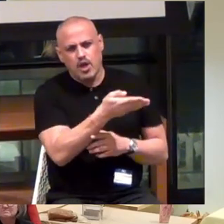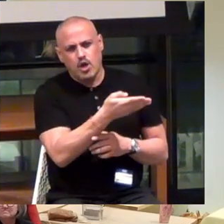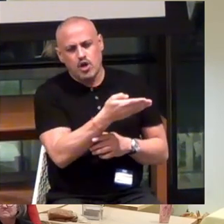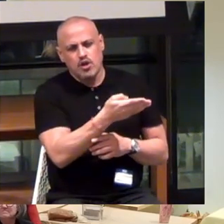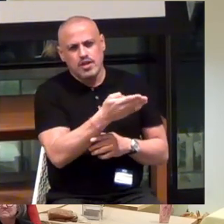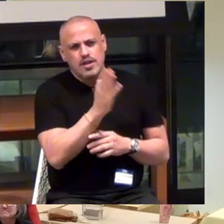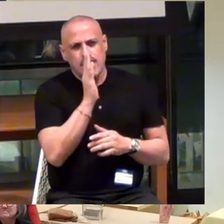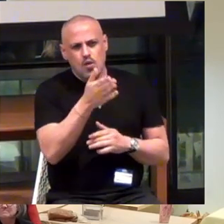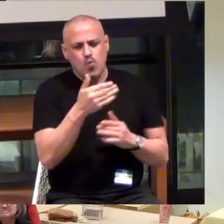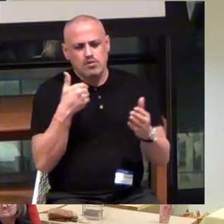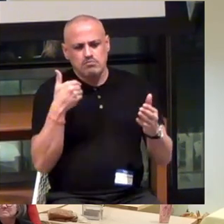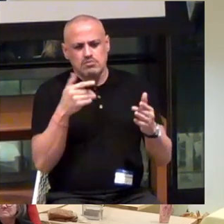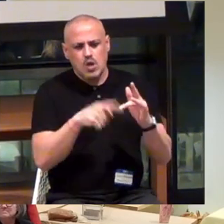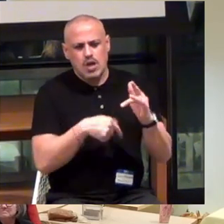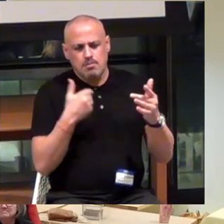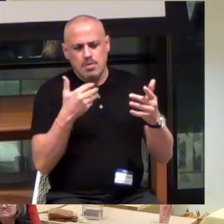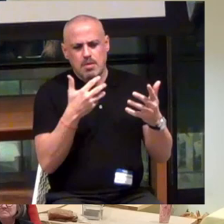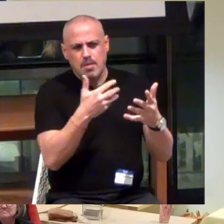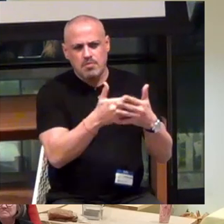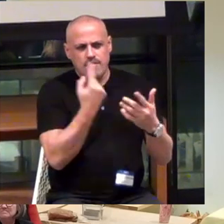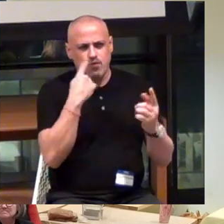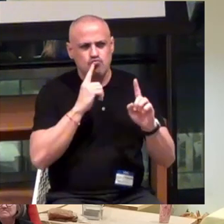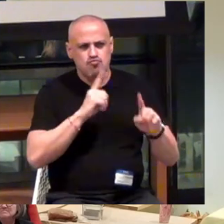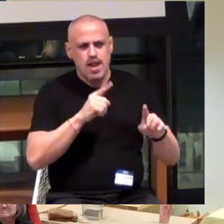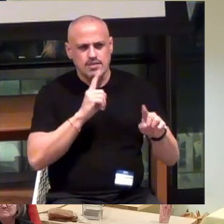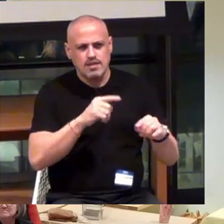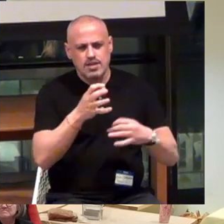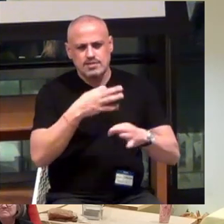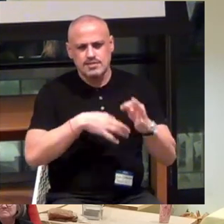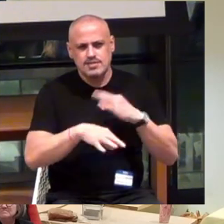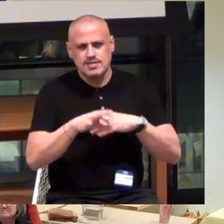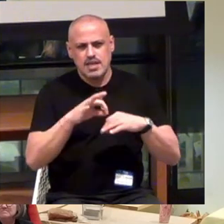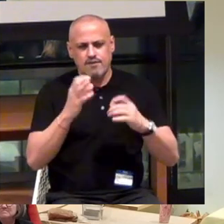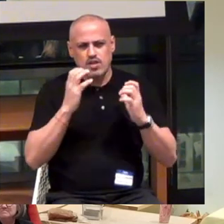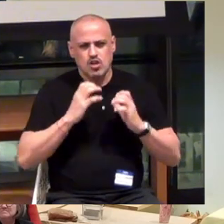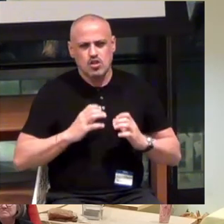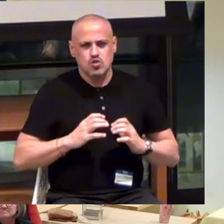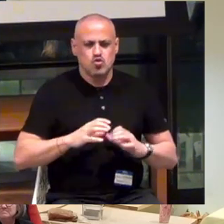It will close the gaps in reactivity, as opposed to being a consumer of data that you see.